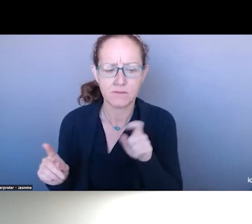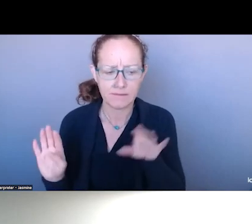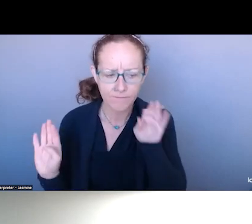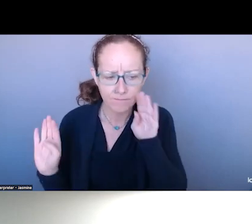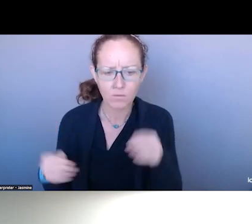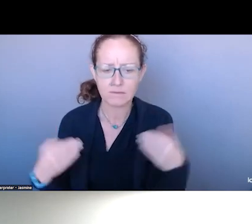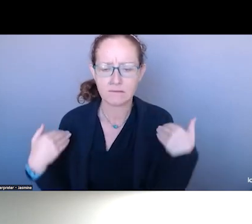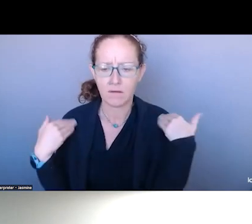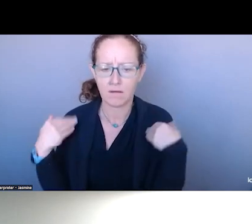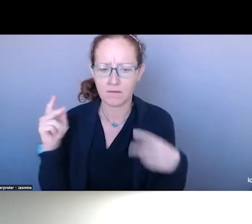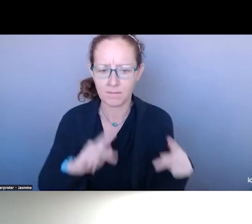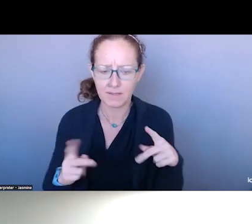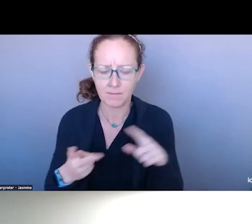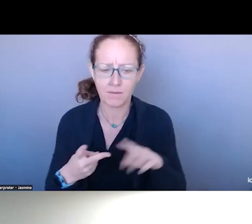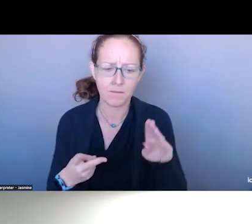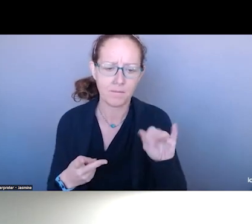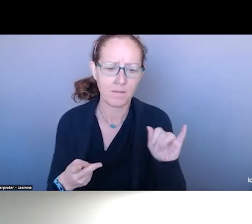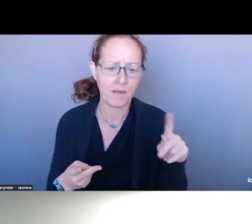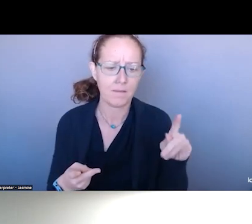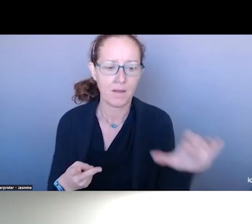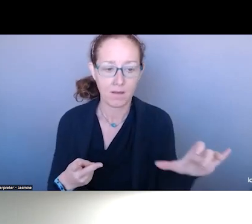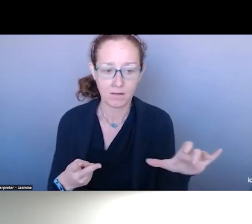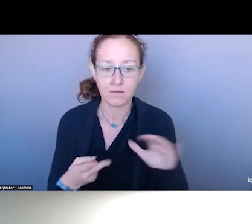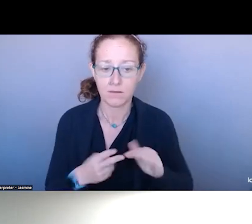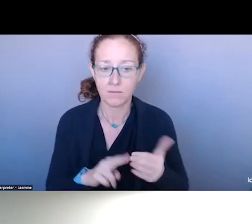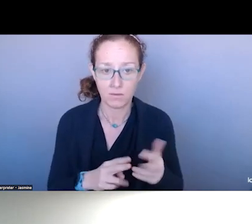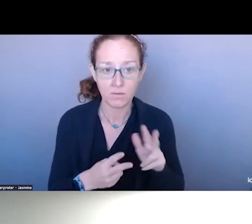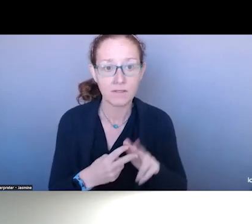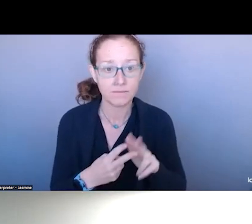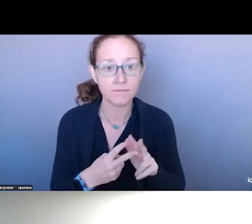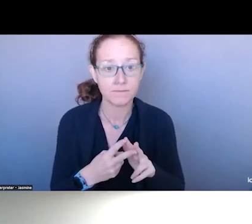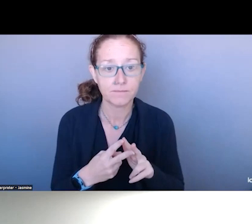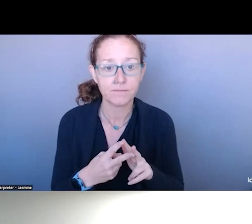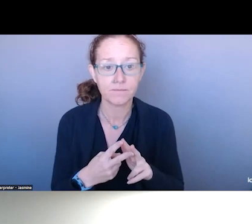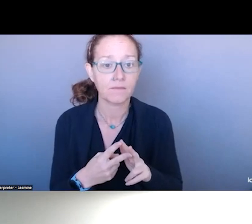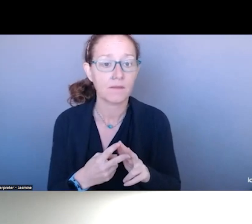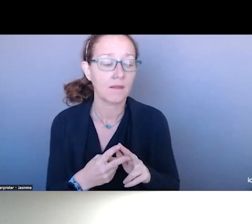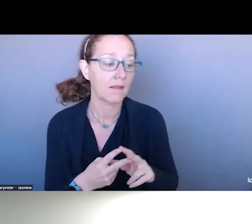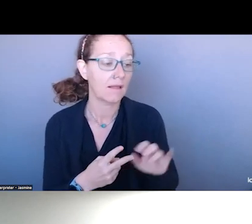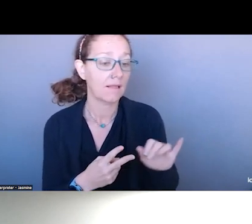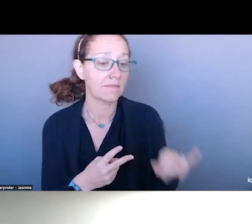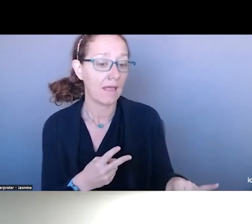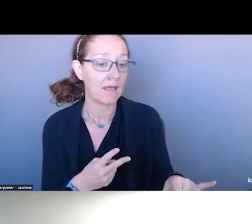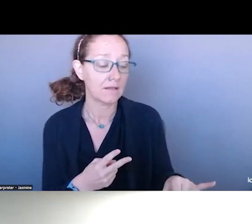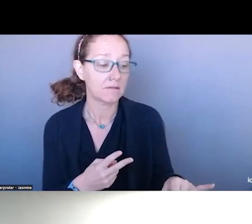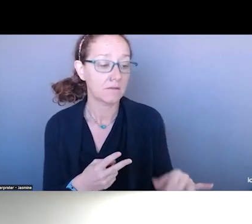BIPARTISAN. I THINK THE INTEREST IN THE YOUTH REALLY REFLECTS